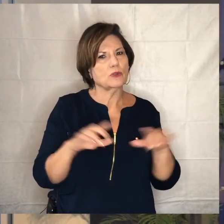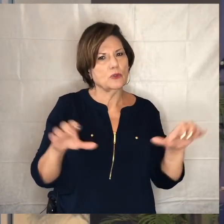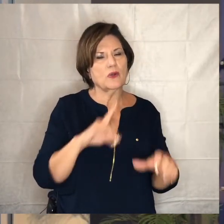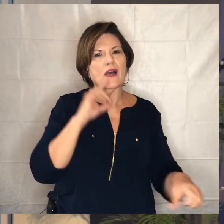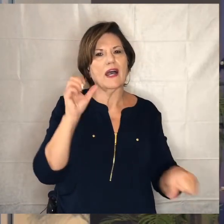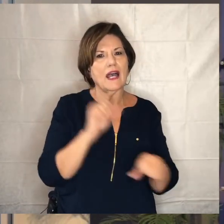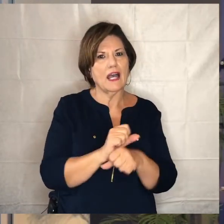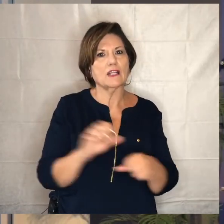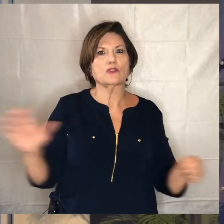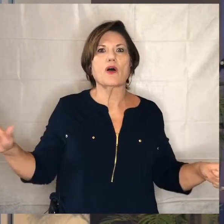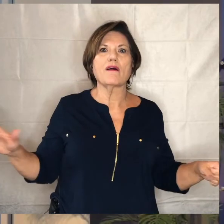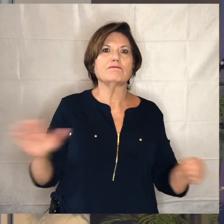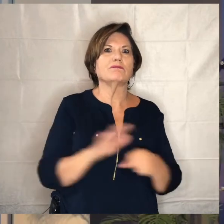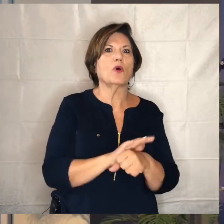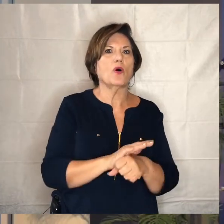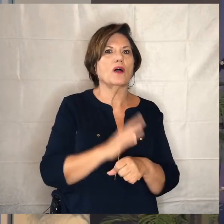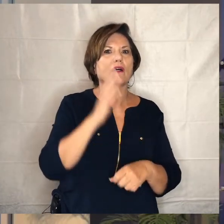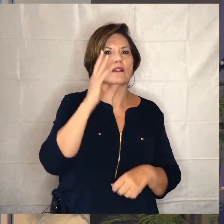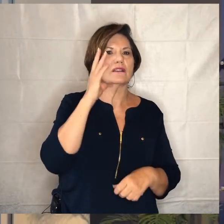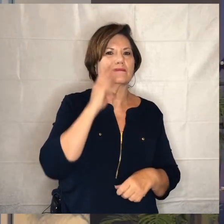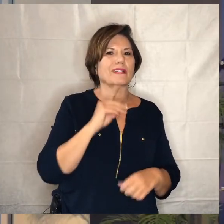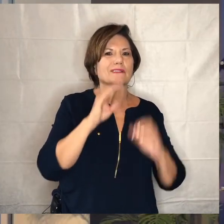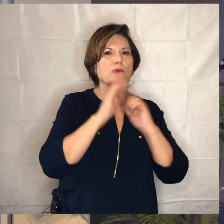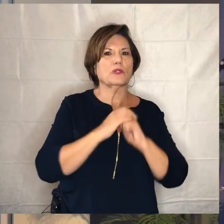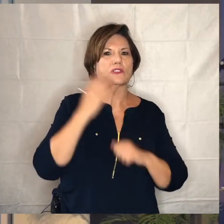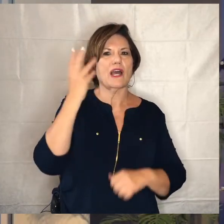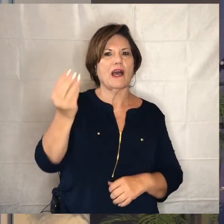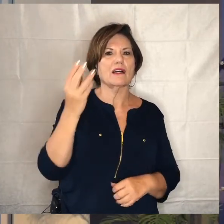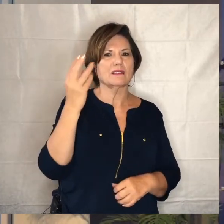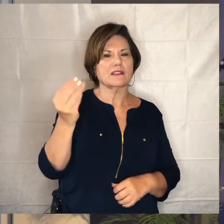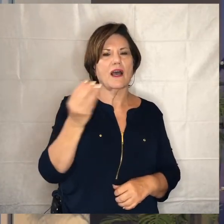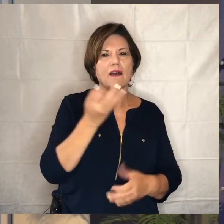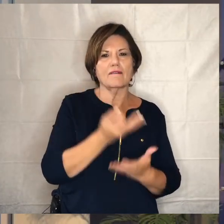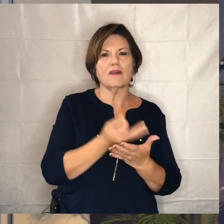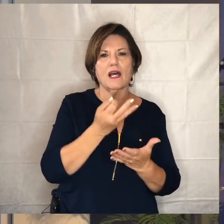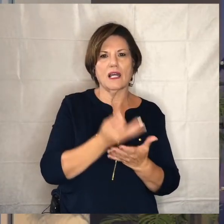full-on worship experience outdoors is one is financial it takes a lot of